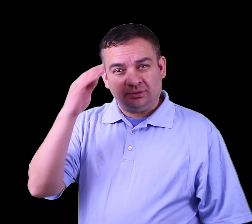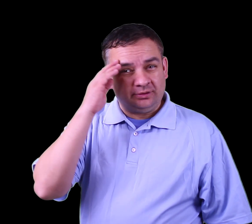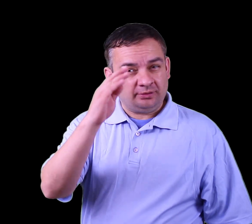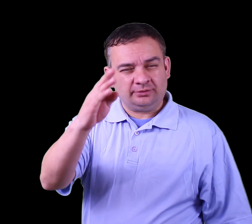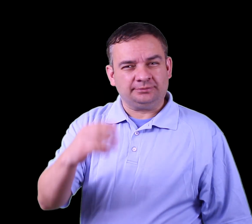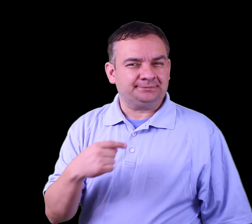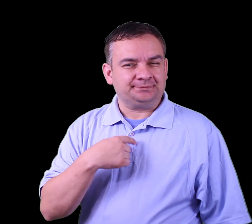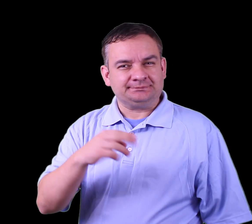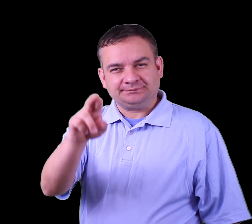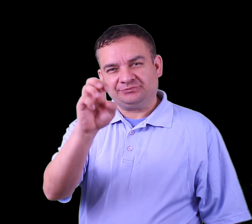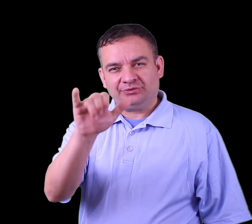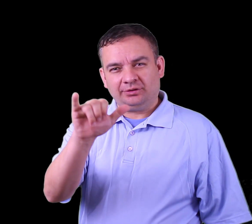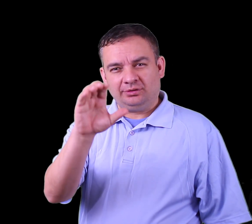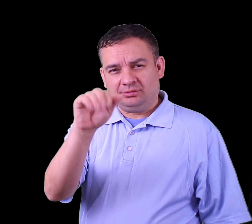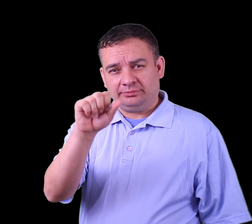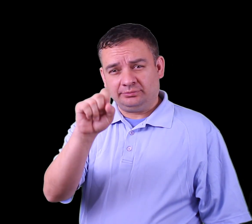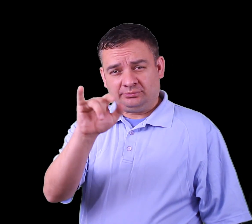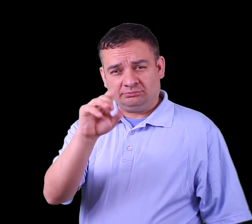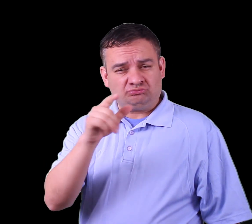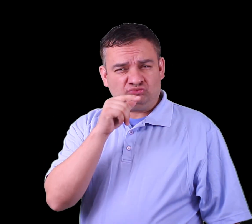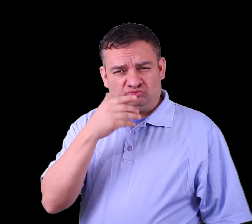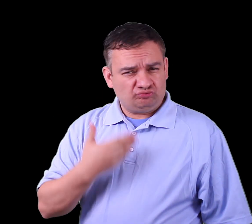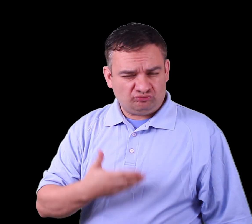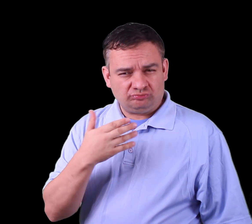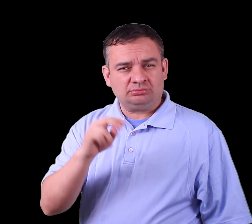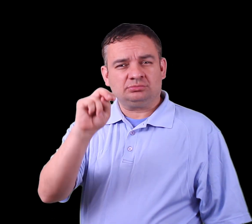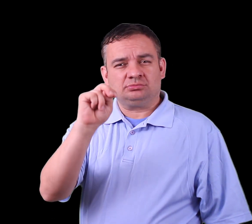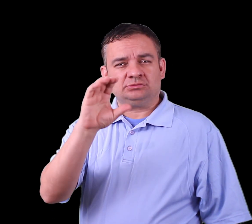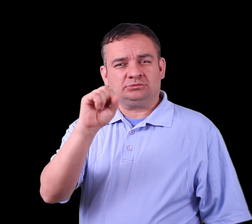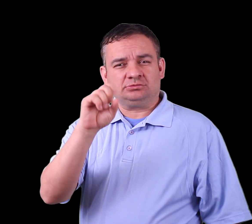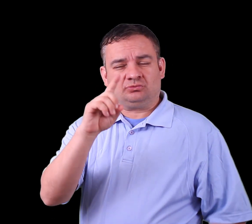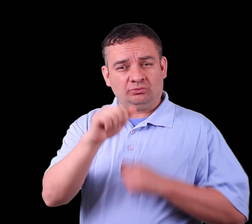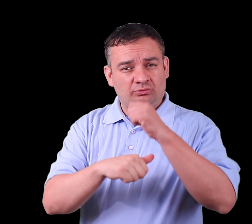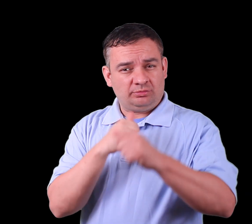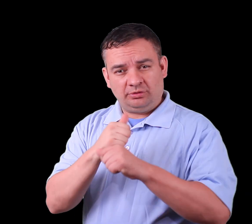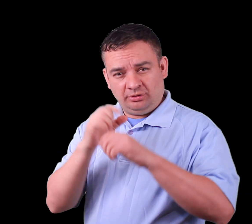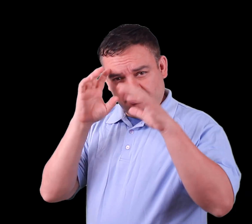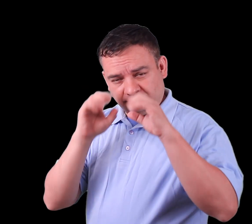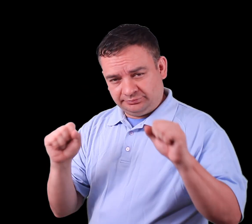Hello My name is Rey Castillo I am NCSD Alumni Association President